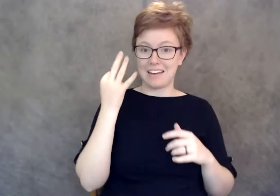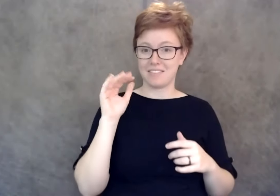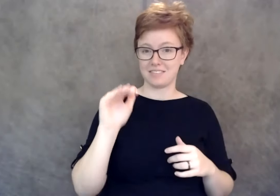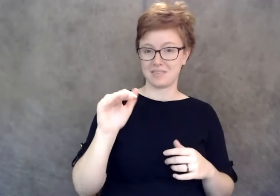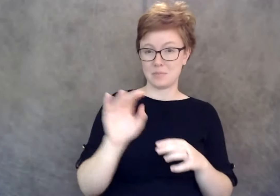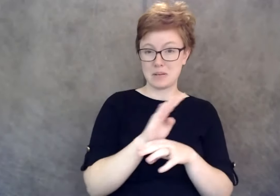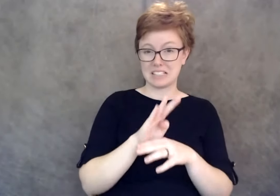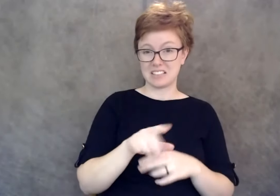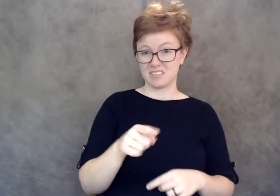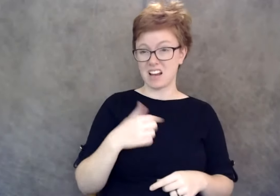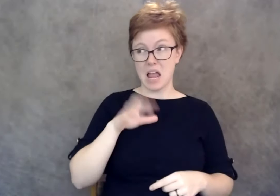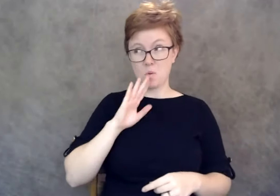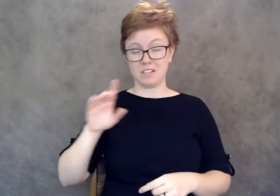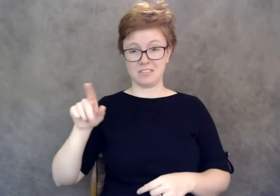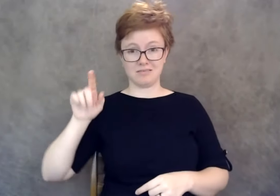can help businesses turn things around.